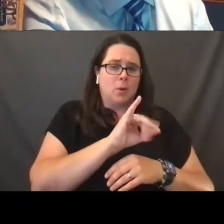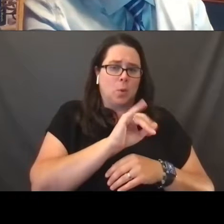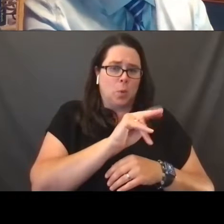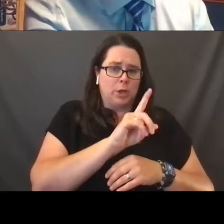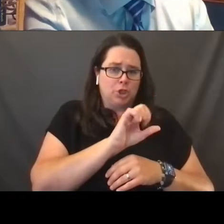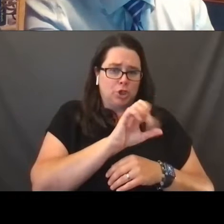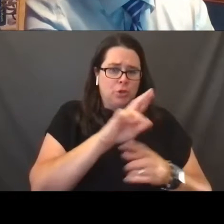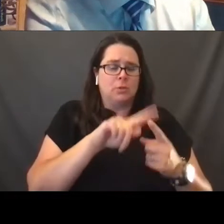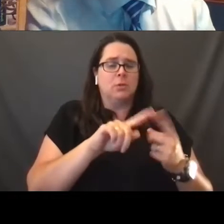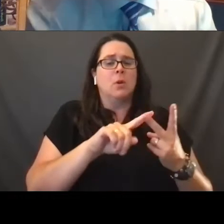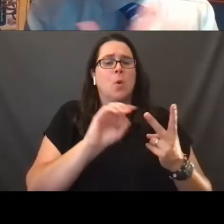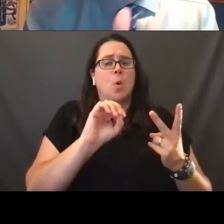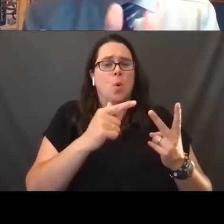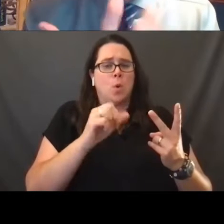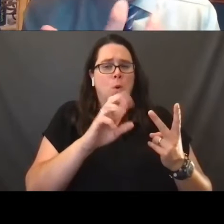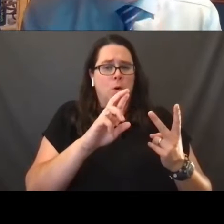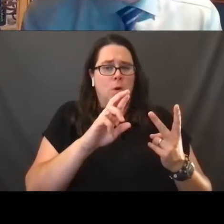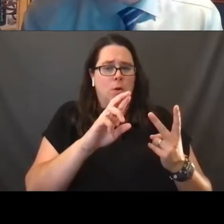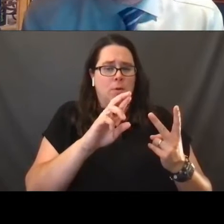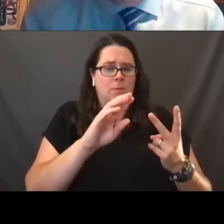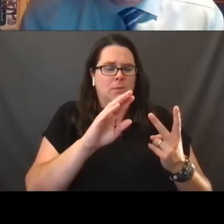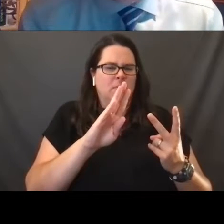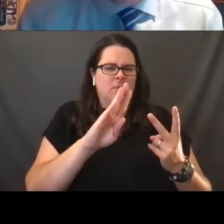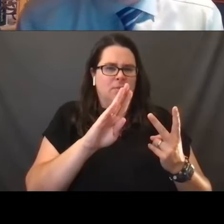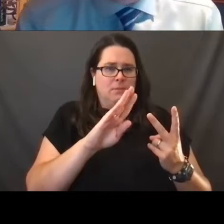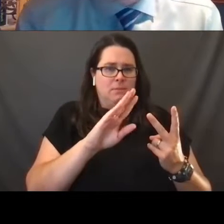that is perhaps the most fundamental case